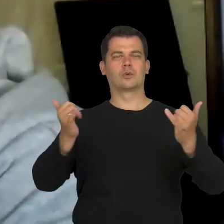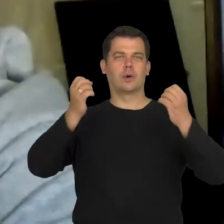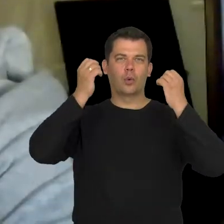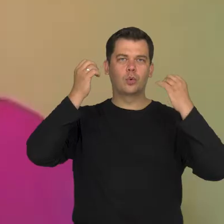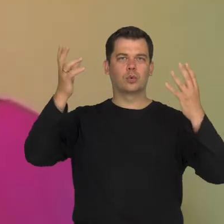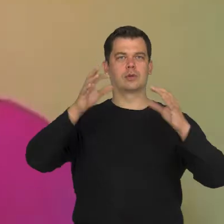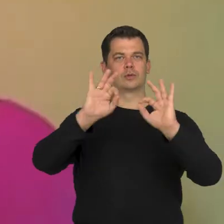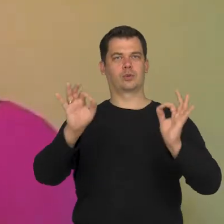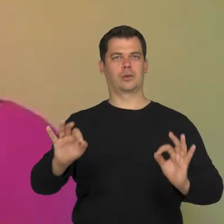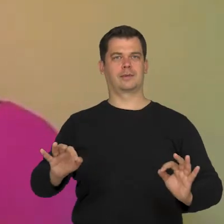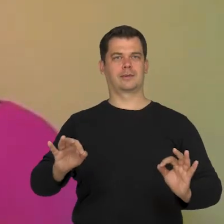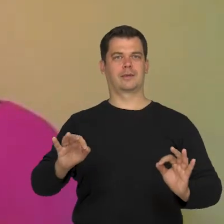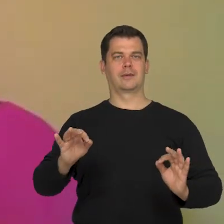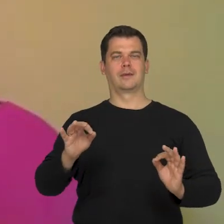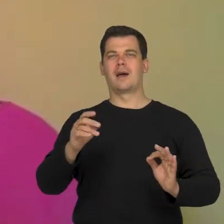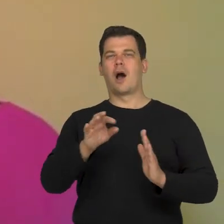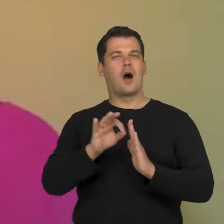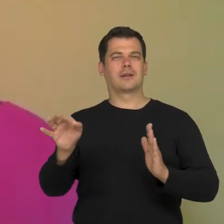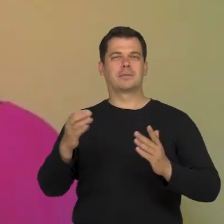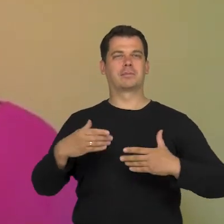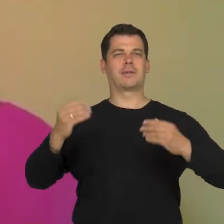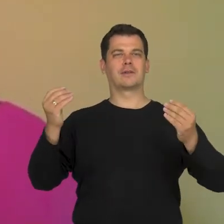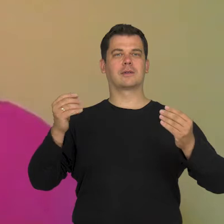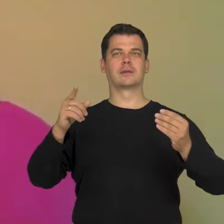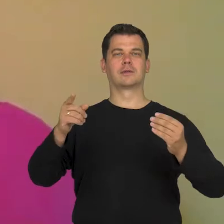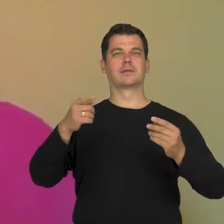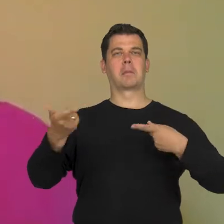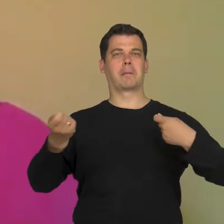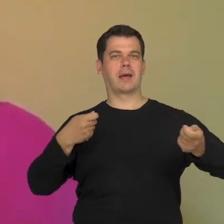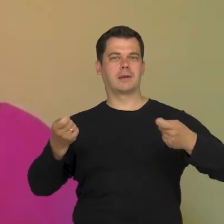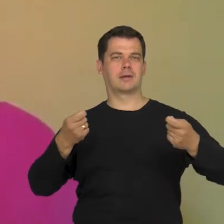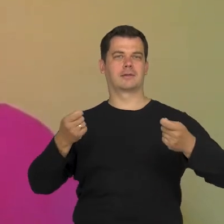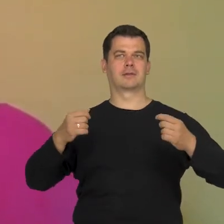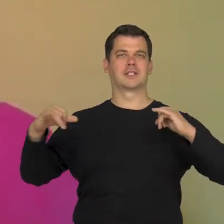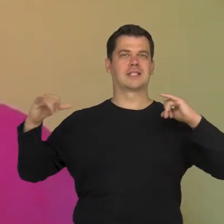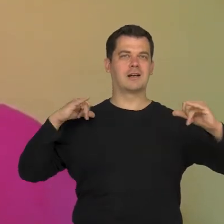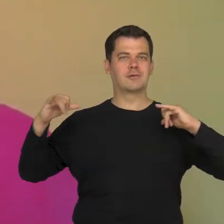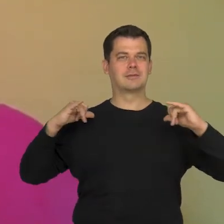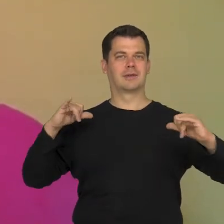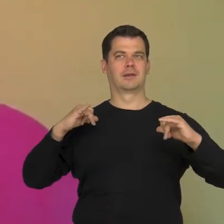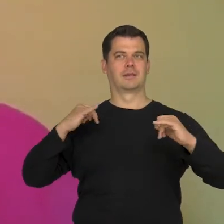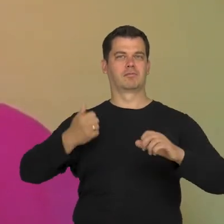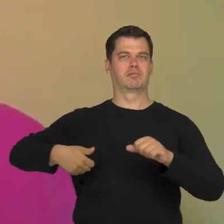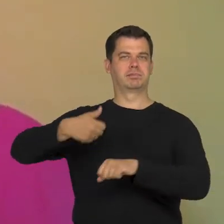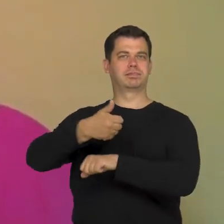So starting from managerial positions and to actors.